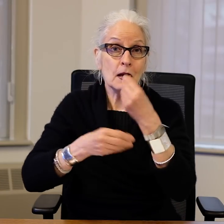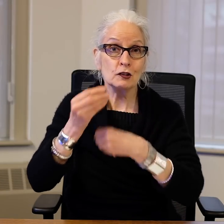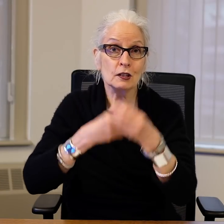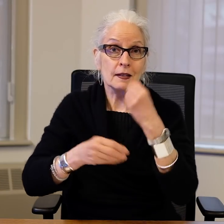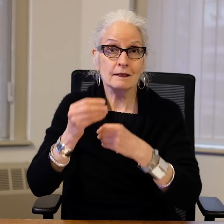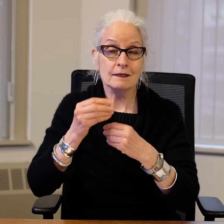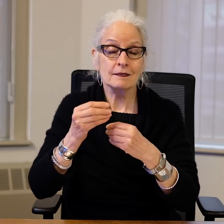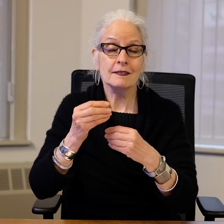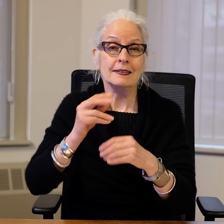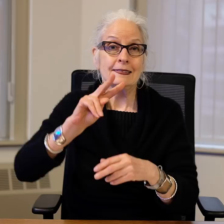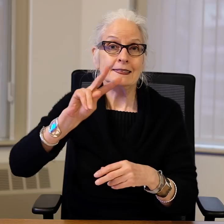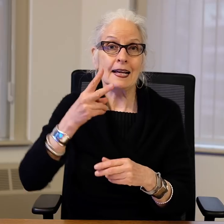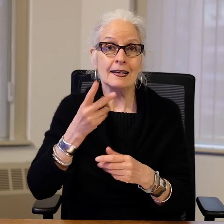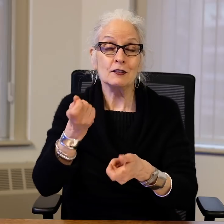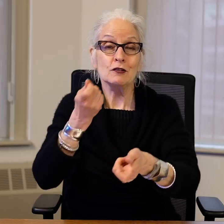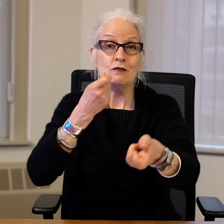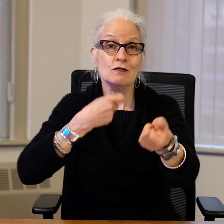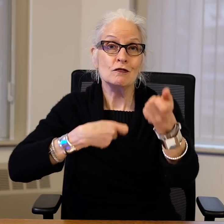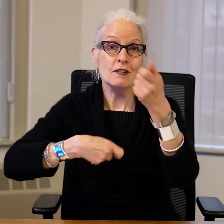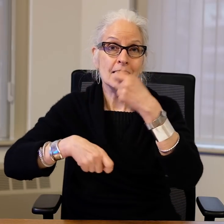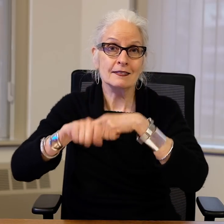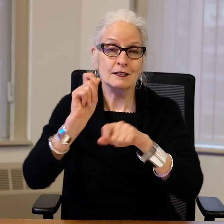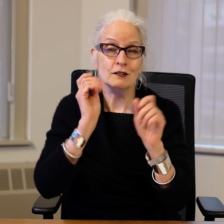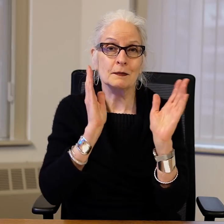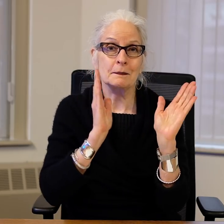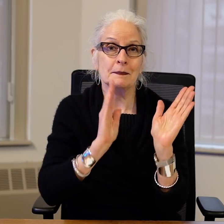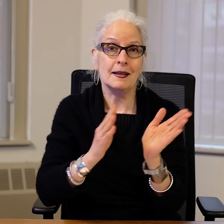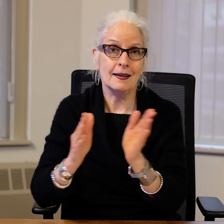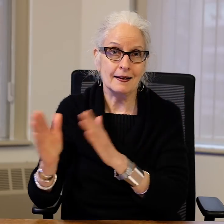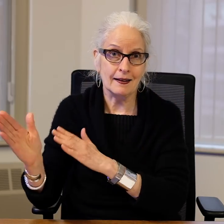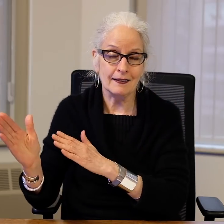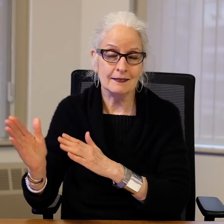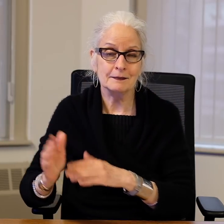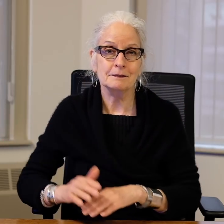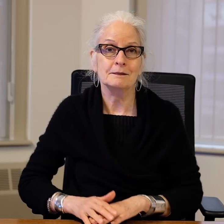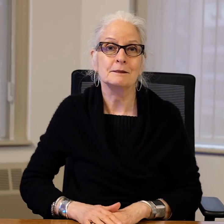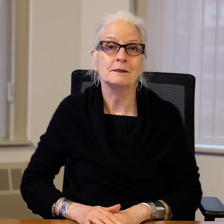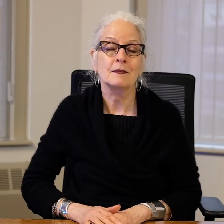First our budget and second our transition plan.